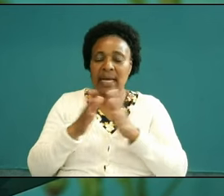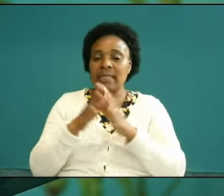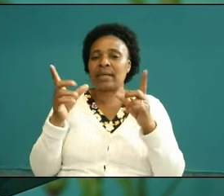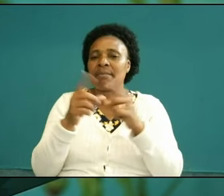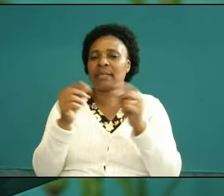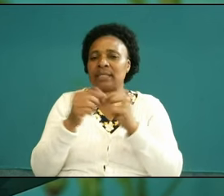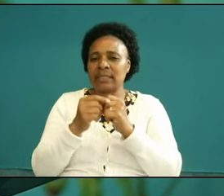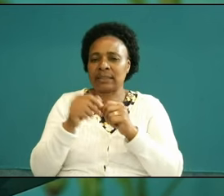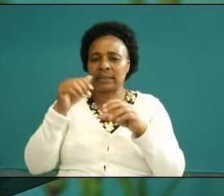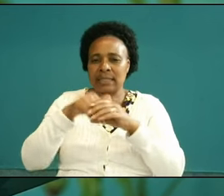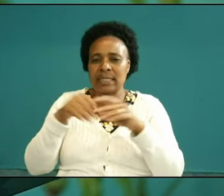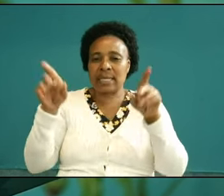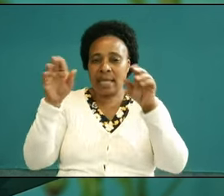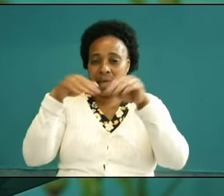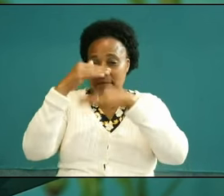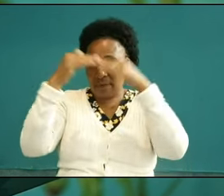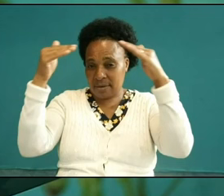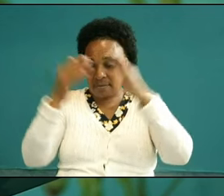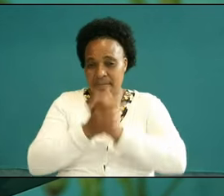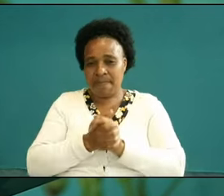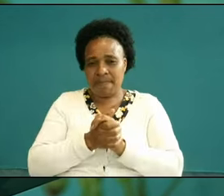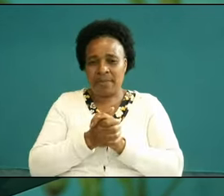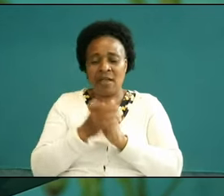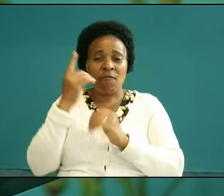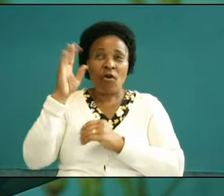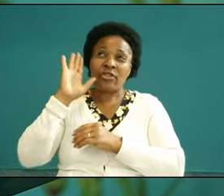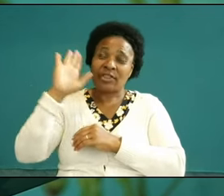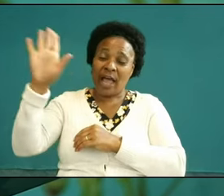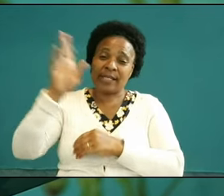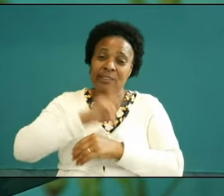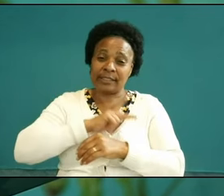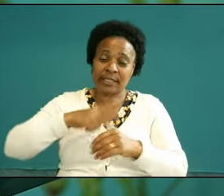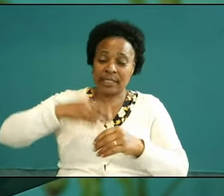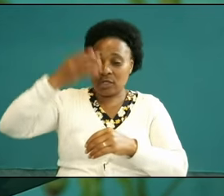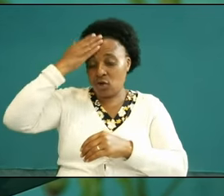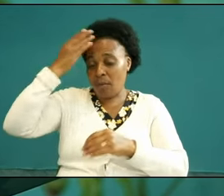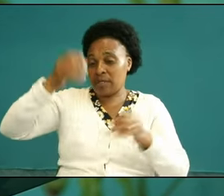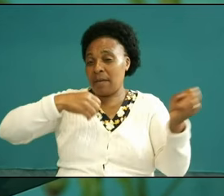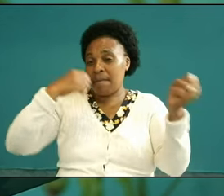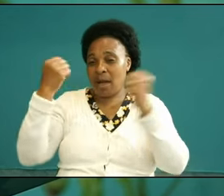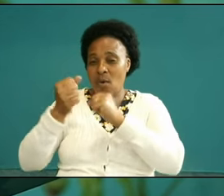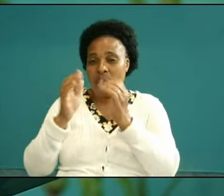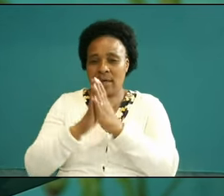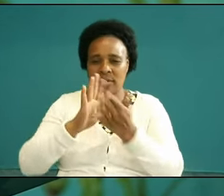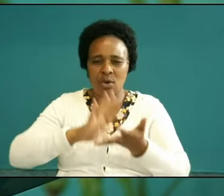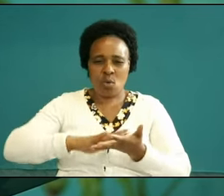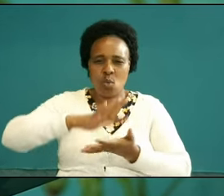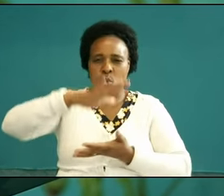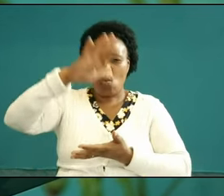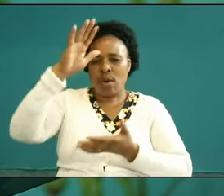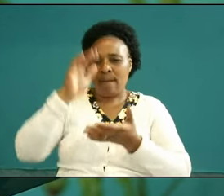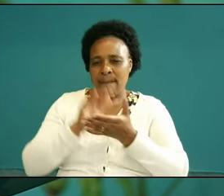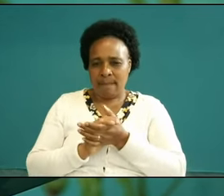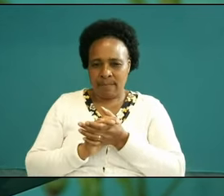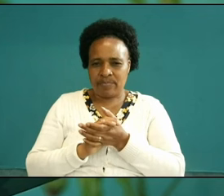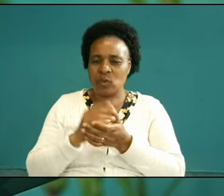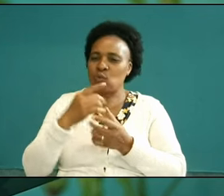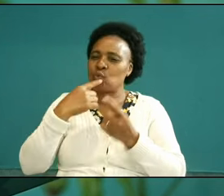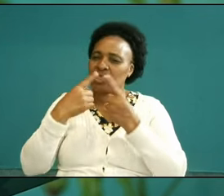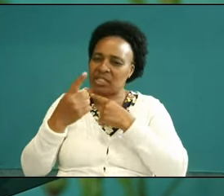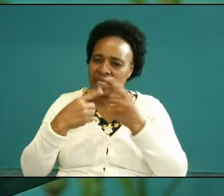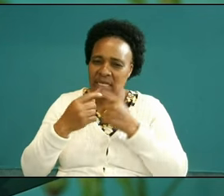it is in heaven for thine is the kingdom is the power and Glory you say if you be lifted up you